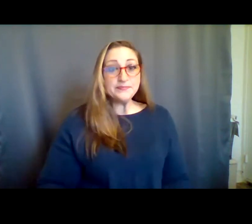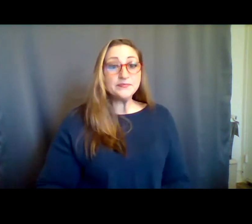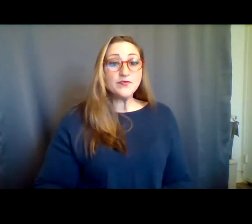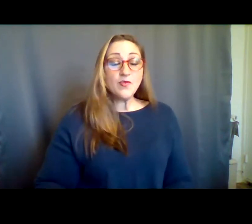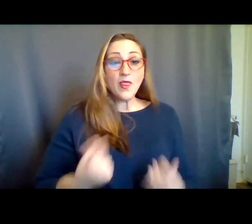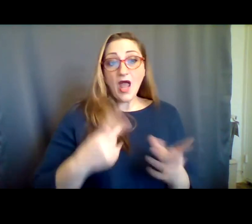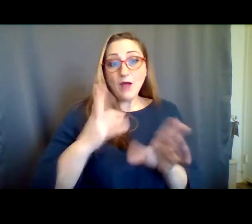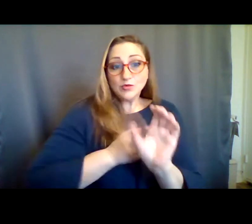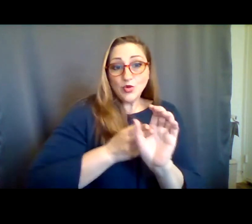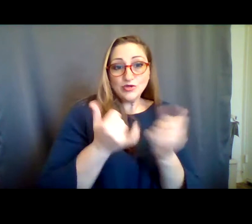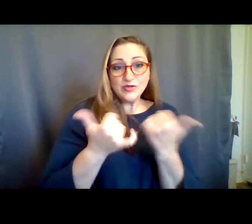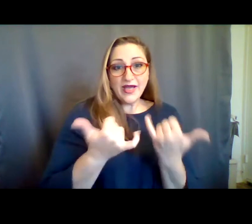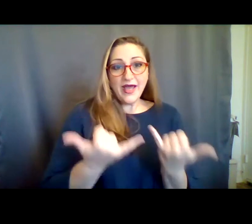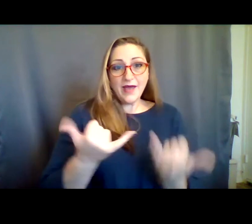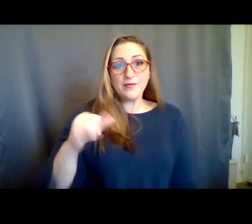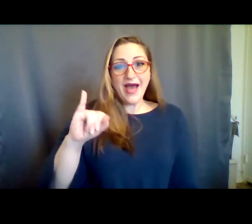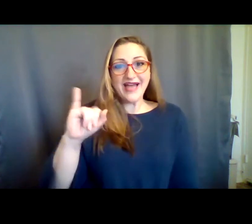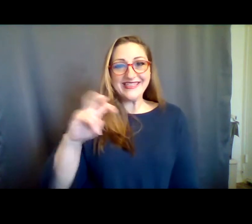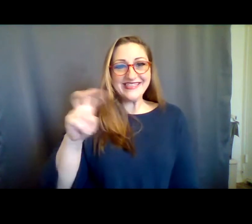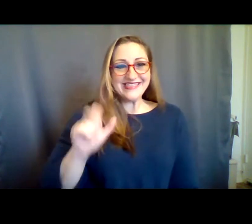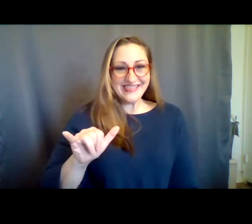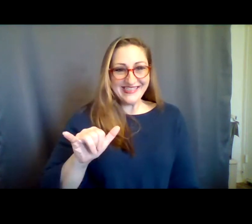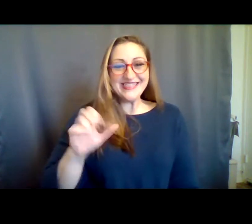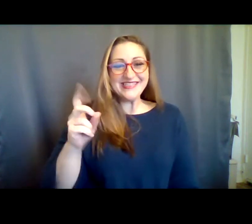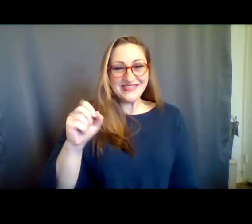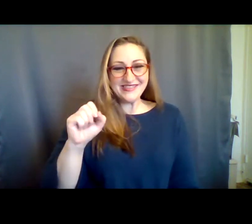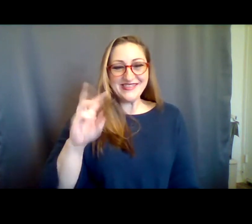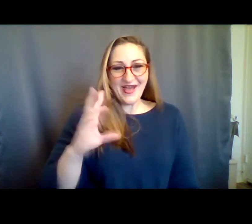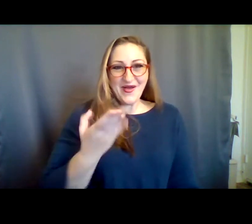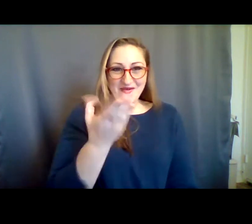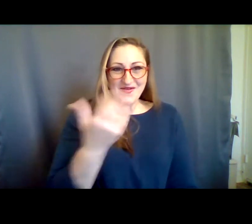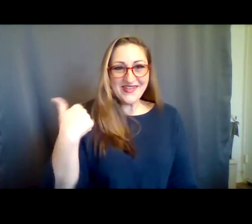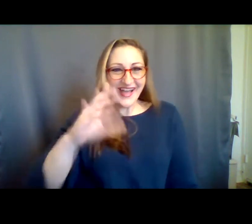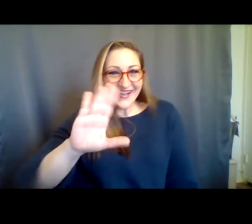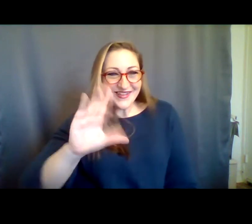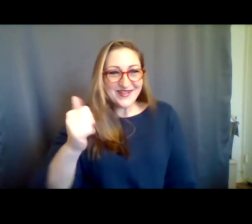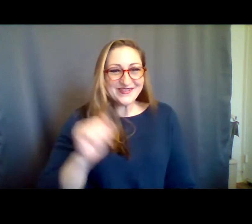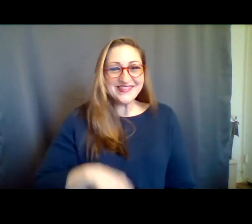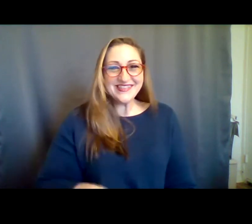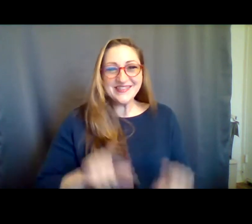background. I am joined today by Izzy Dow,